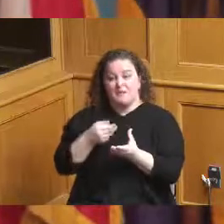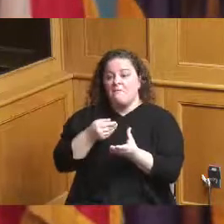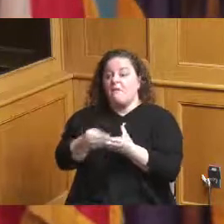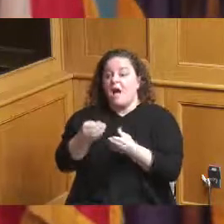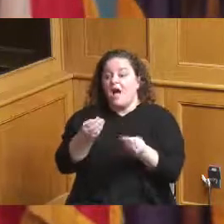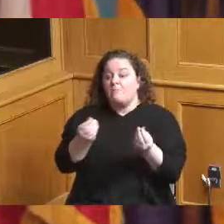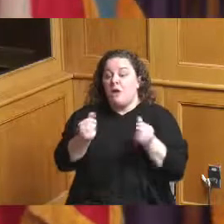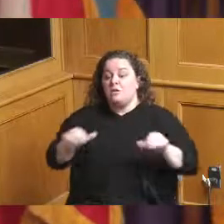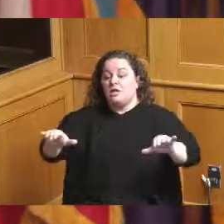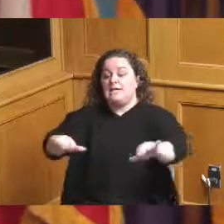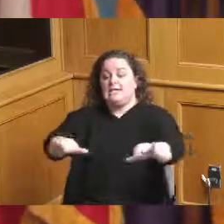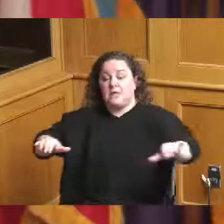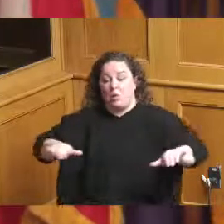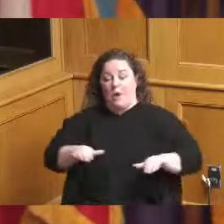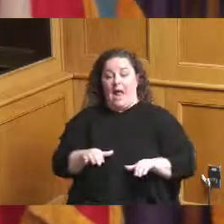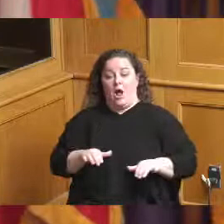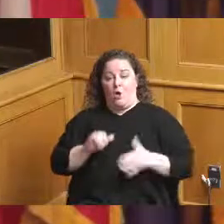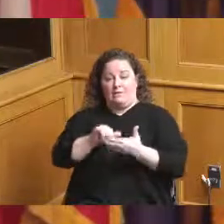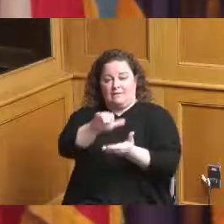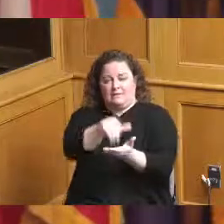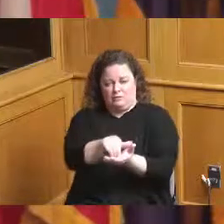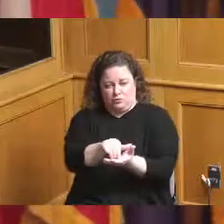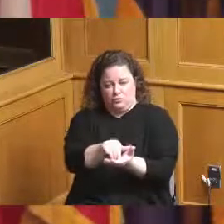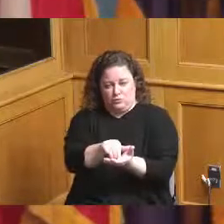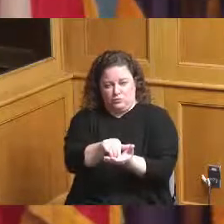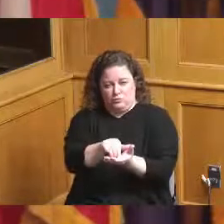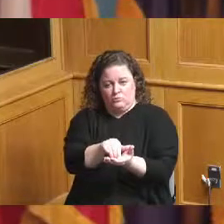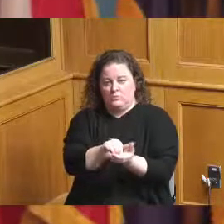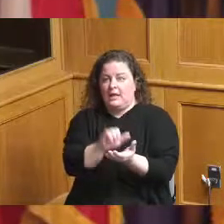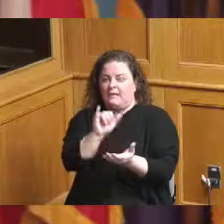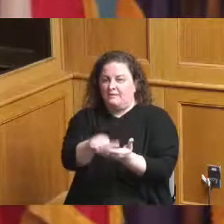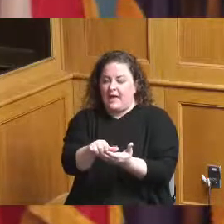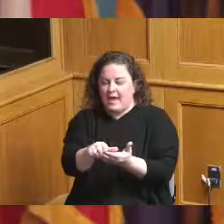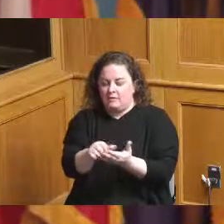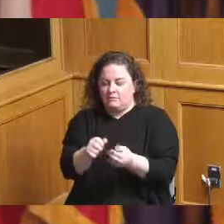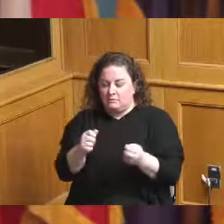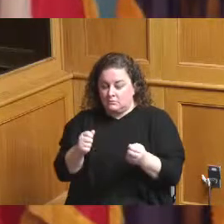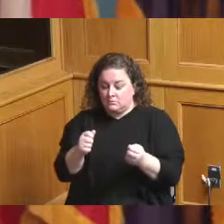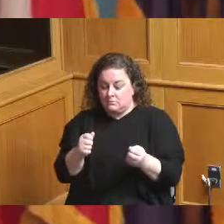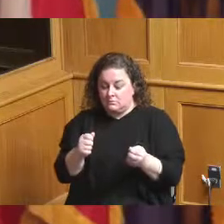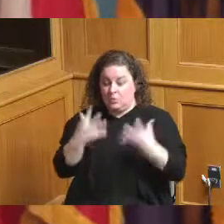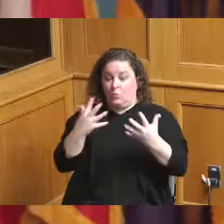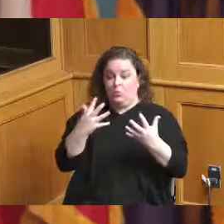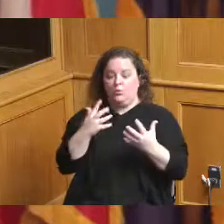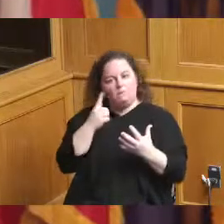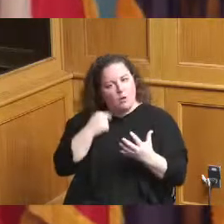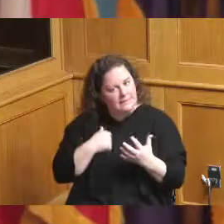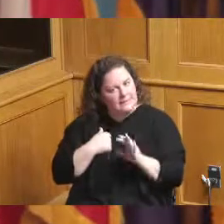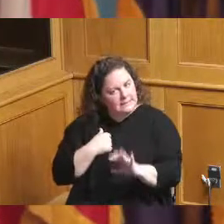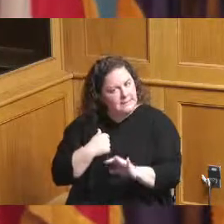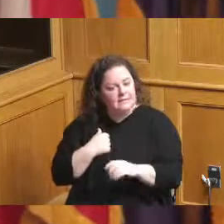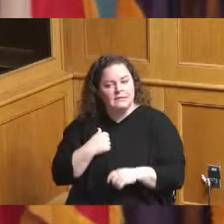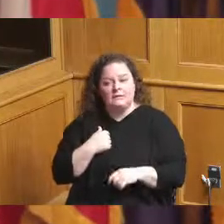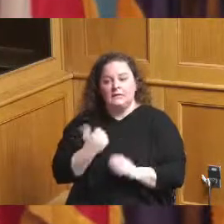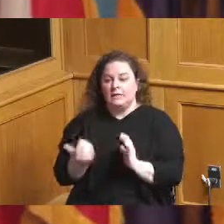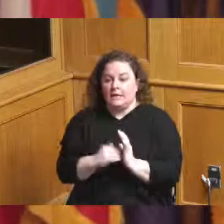center and that jumped out at me because again I don't I want to see some African-American